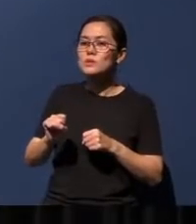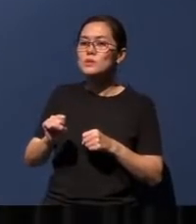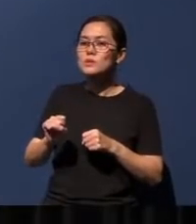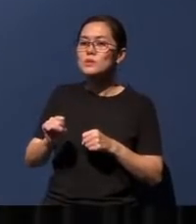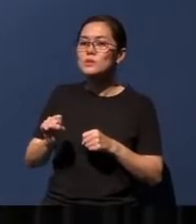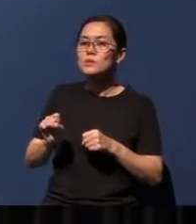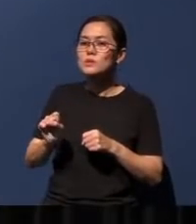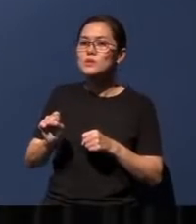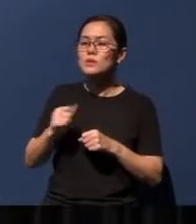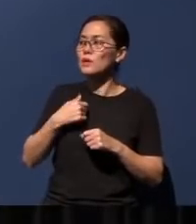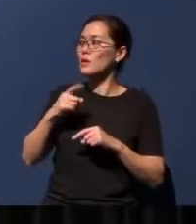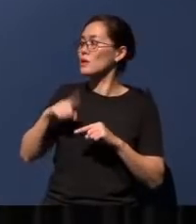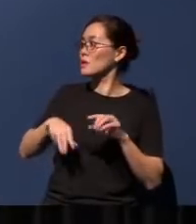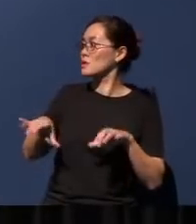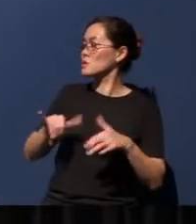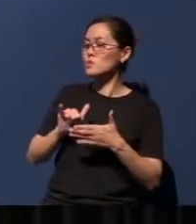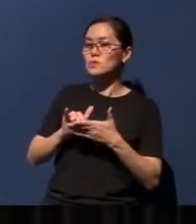I can't do this. Okay.